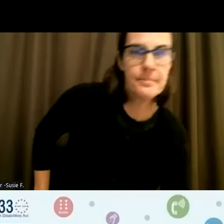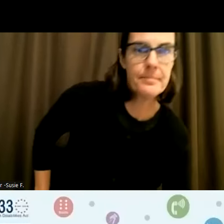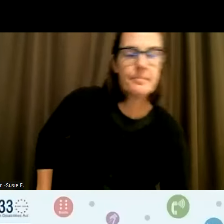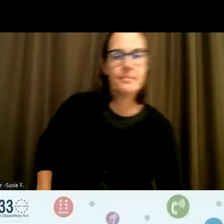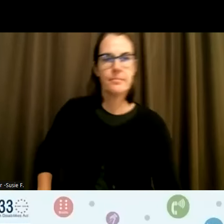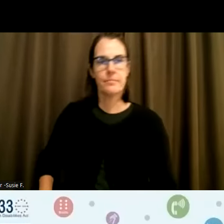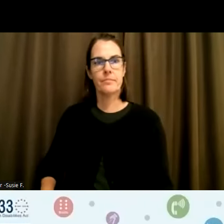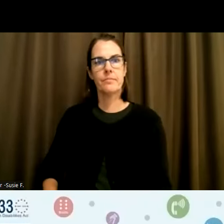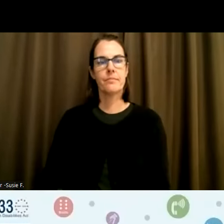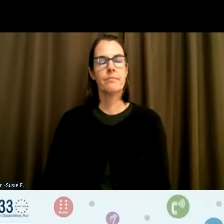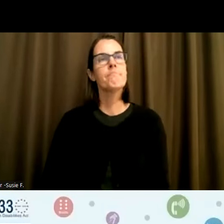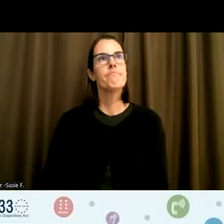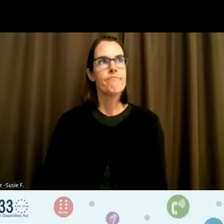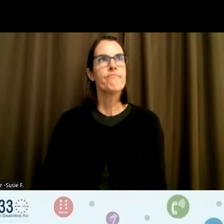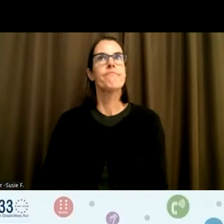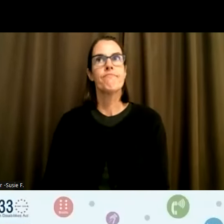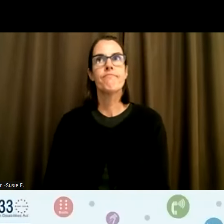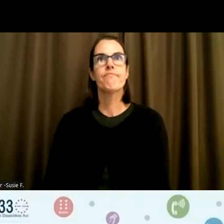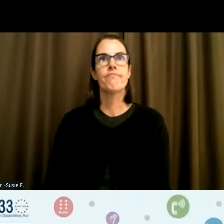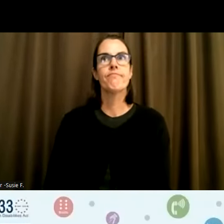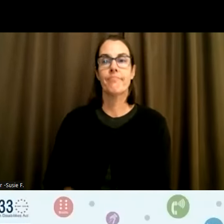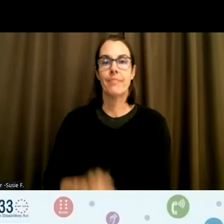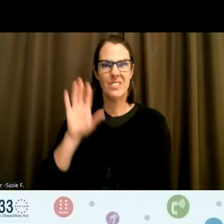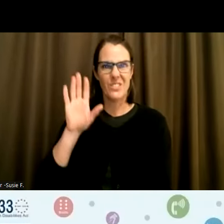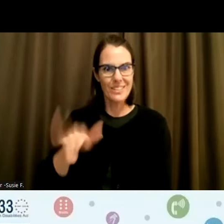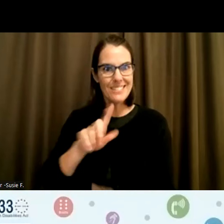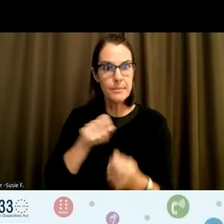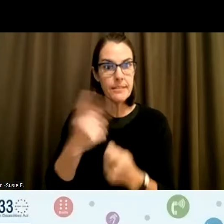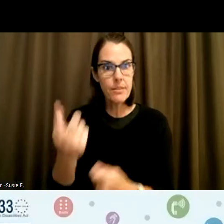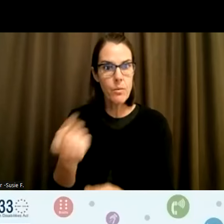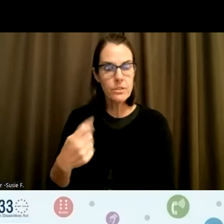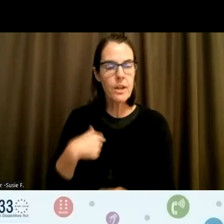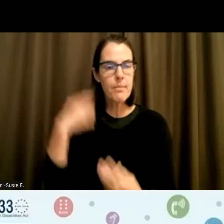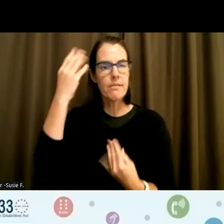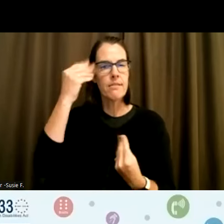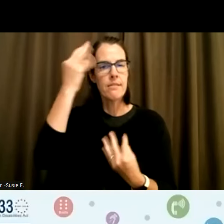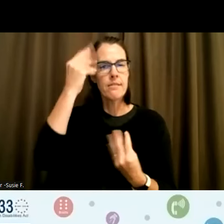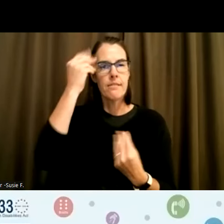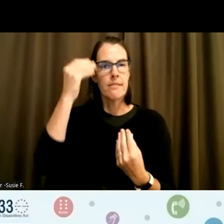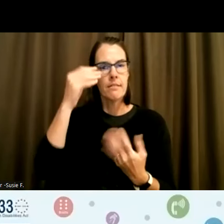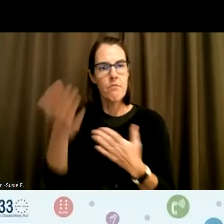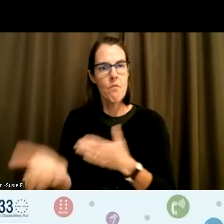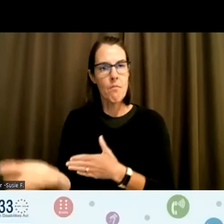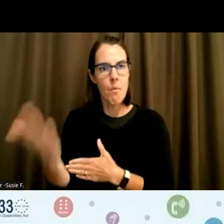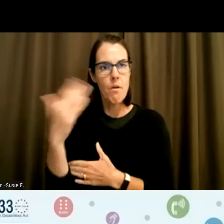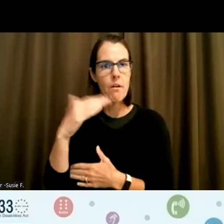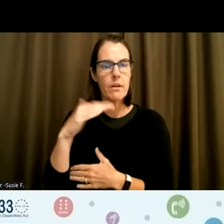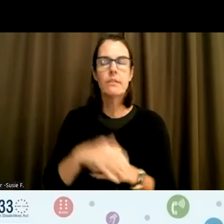I've been thinking about this question all morning and I think about being a larger bodied woman,